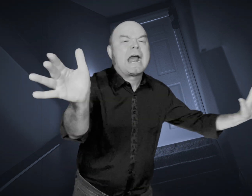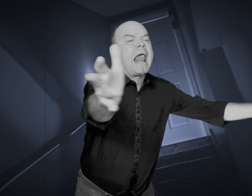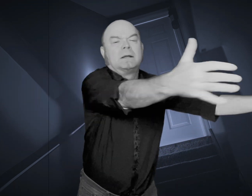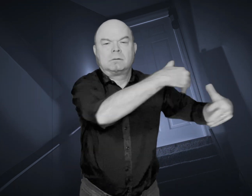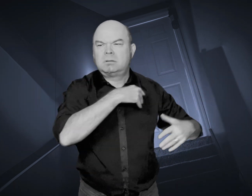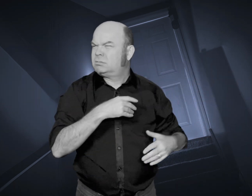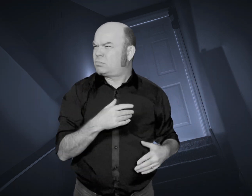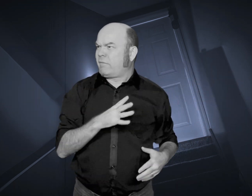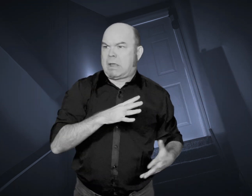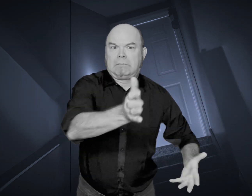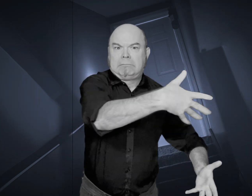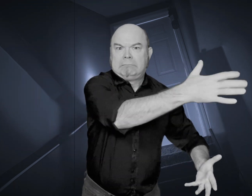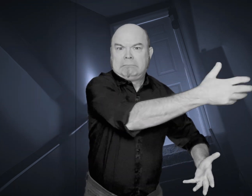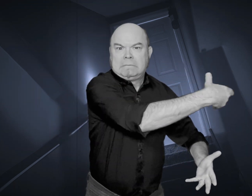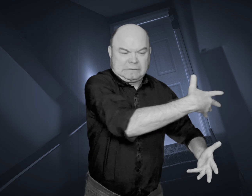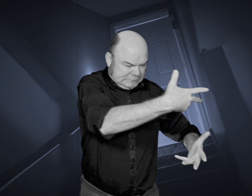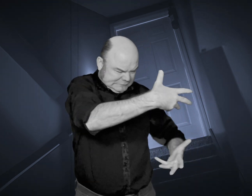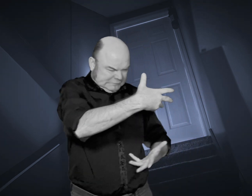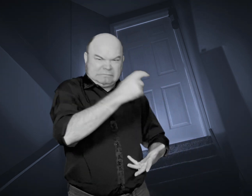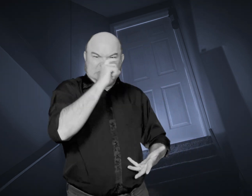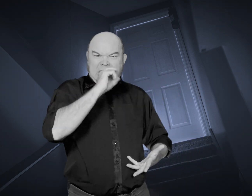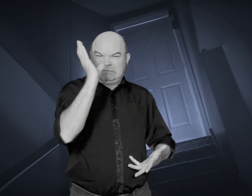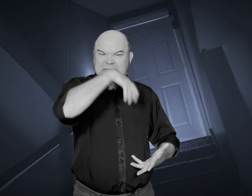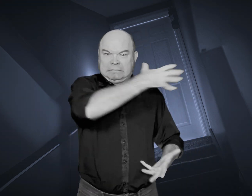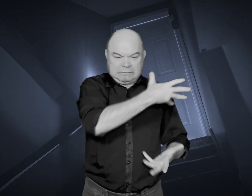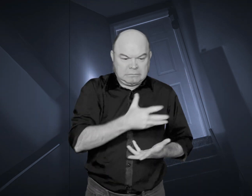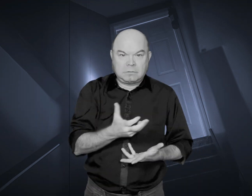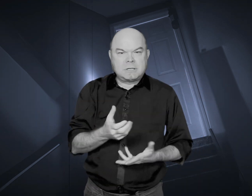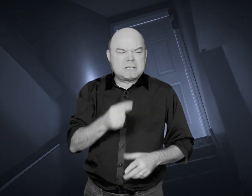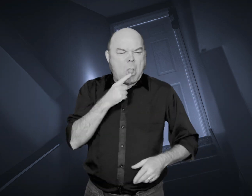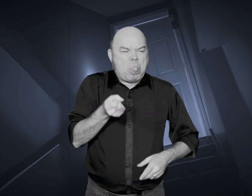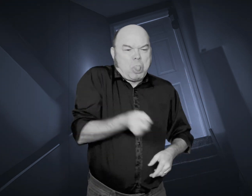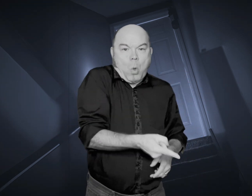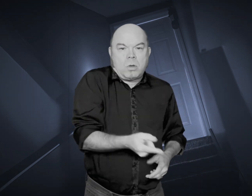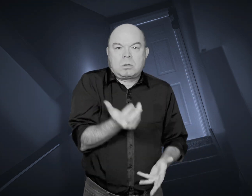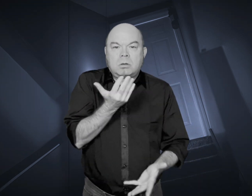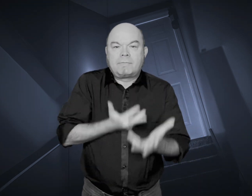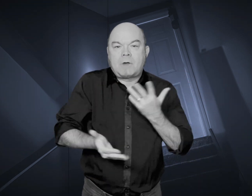“Let’s gather them all and burn them in the fireplace,” he declared.